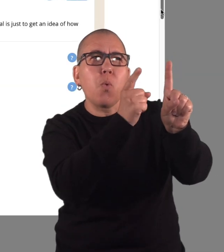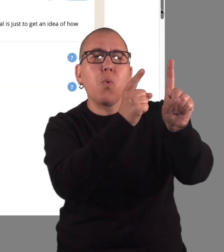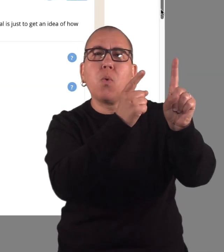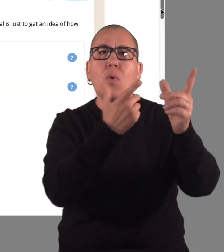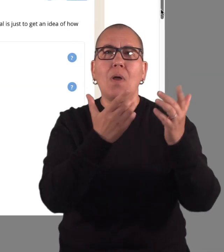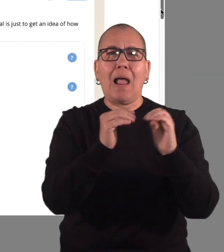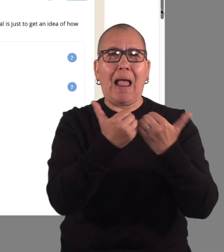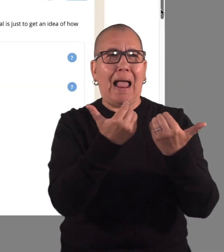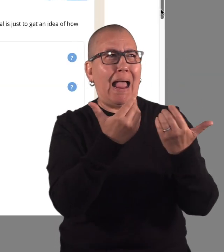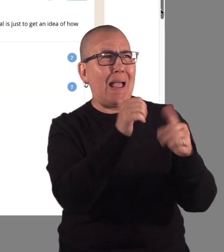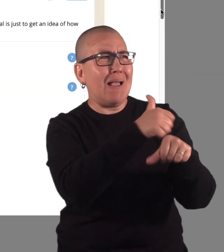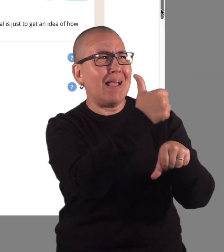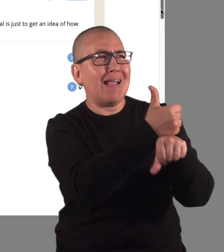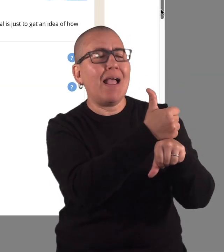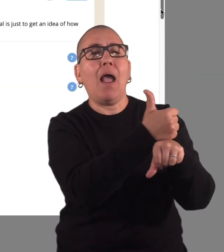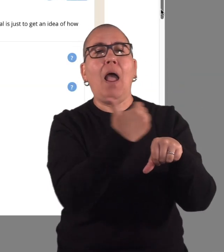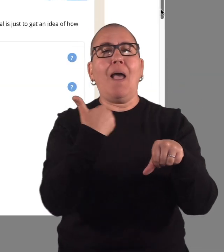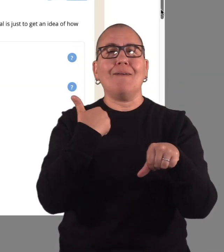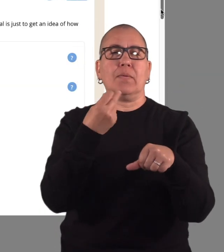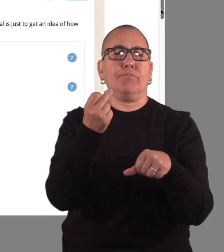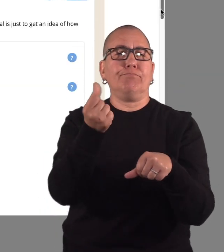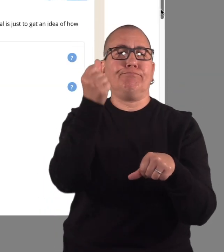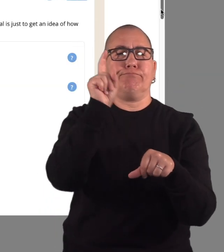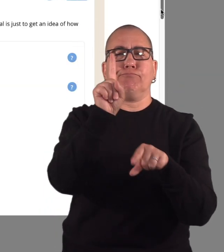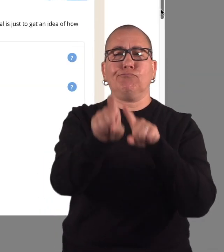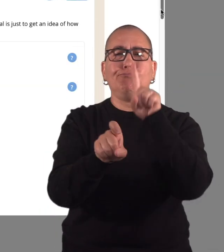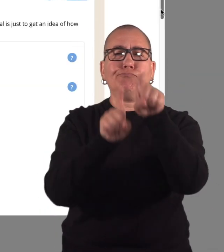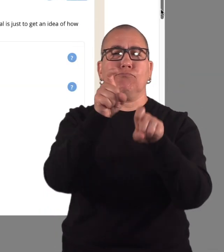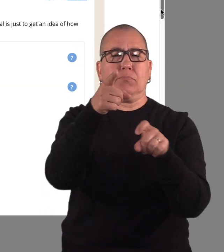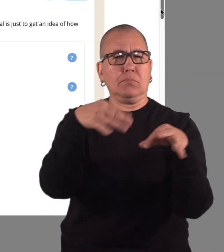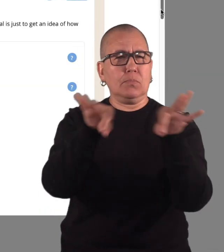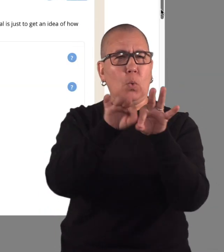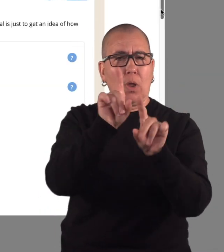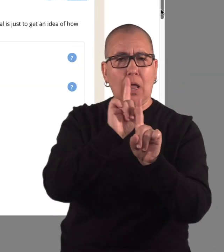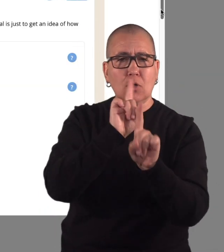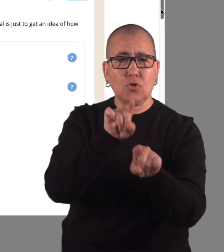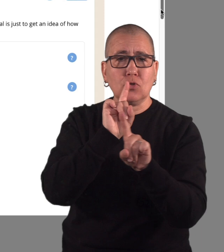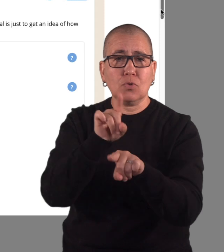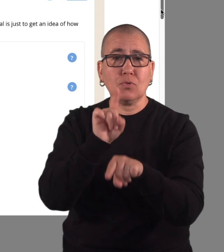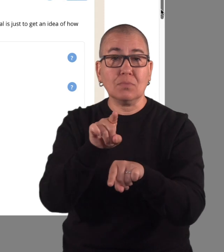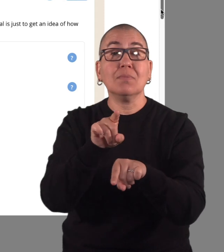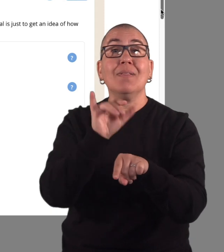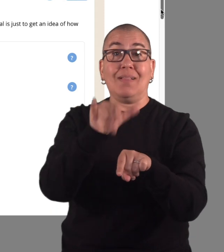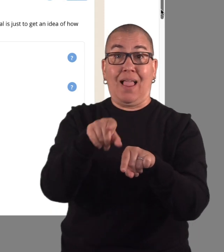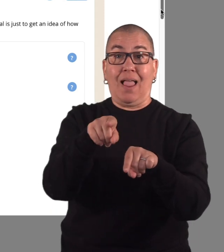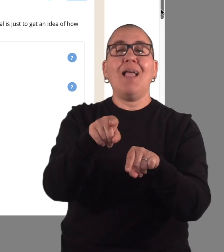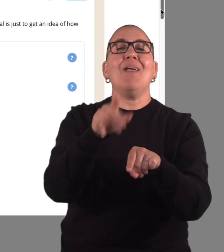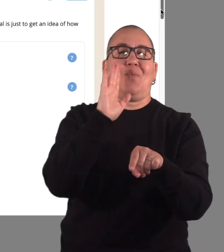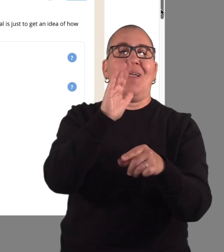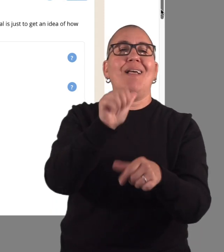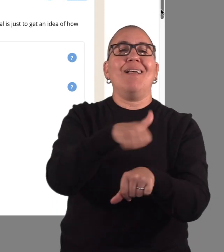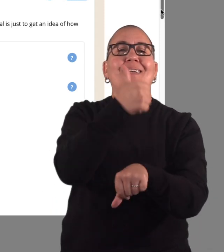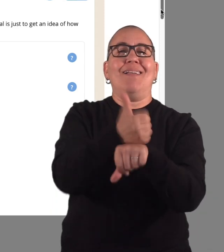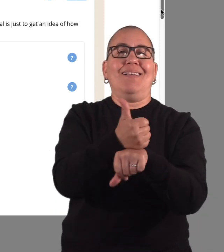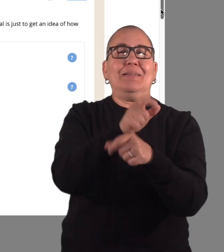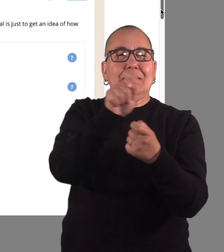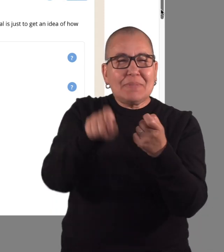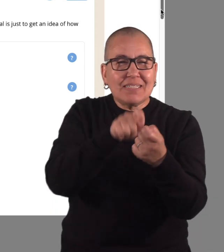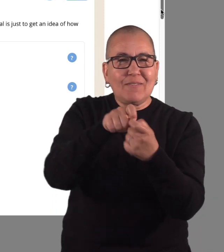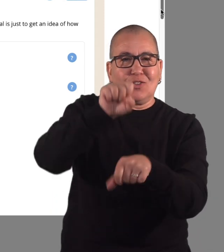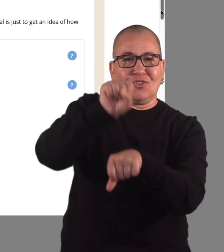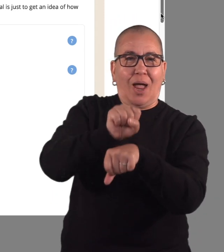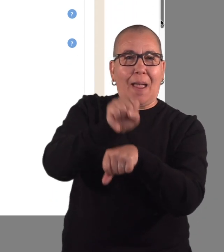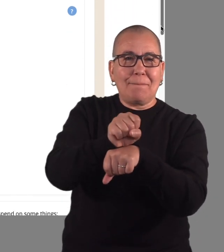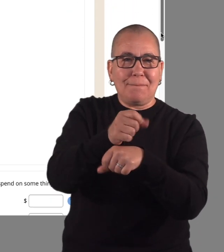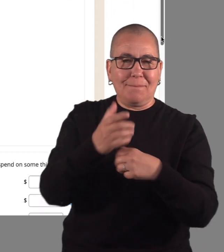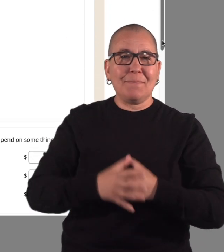by answering some simple questions and by starting a plan for a specific job.